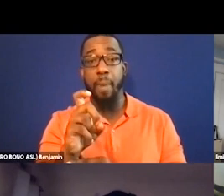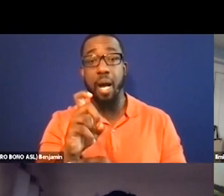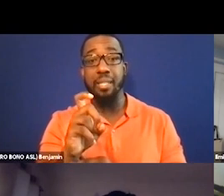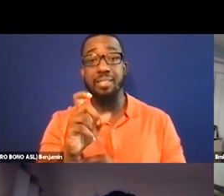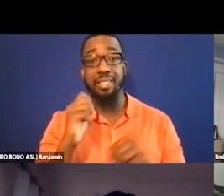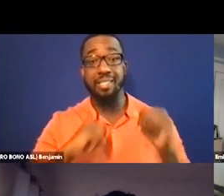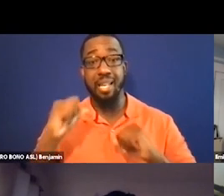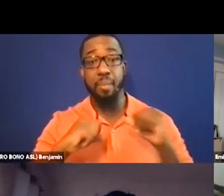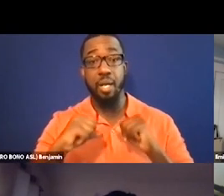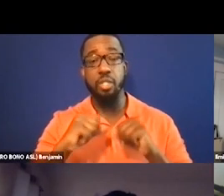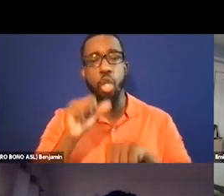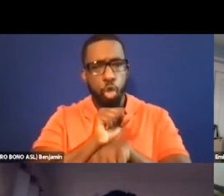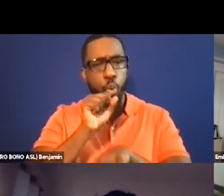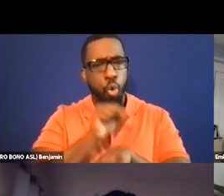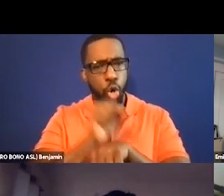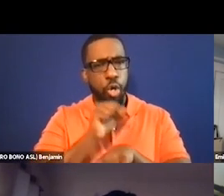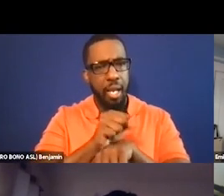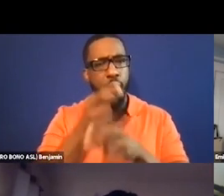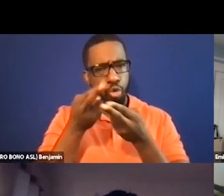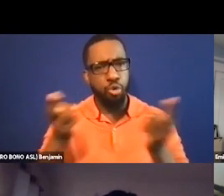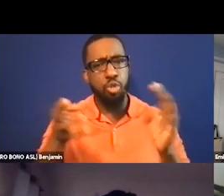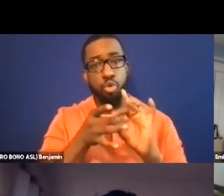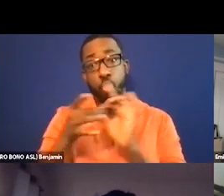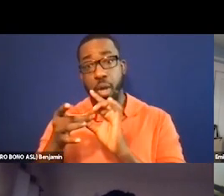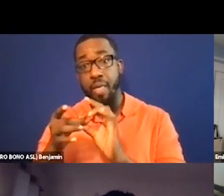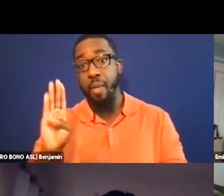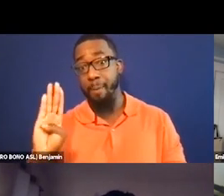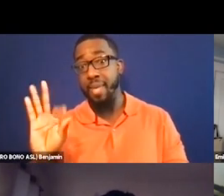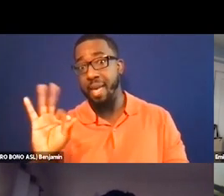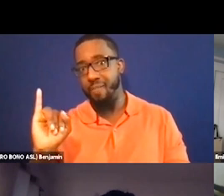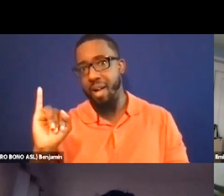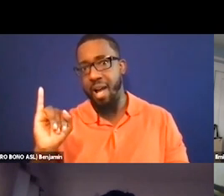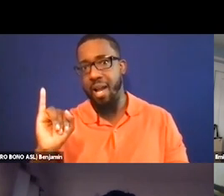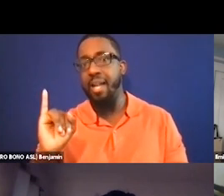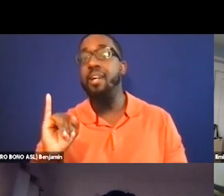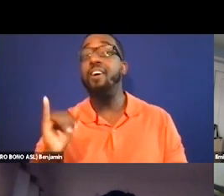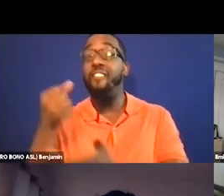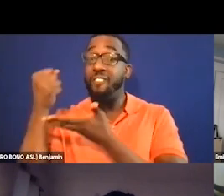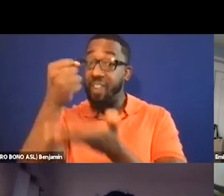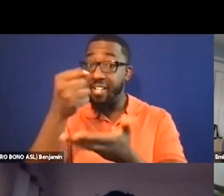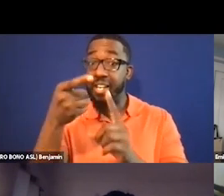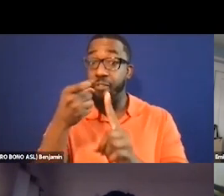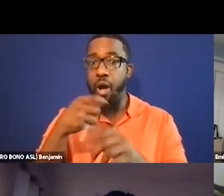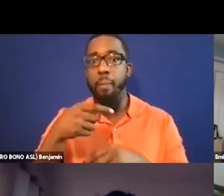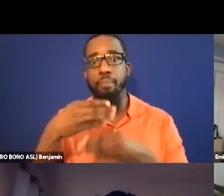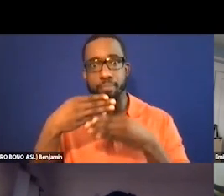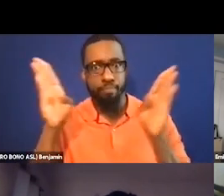resource with BFI to host a database of caption files produced by festivals funded by public money, meaning